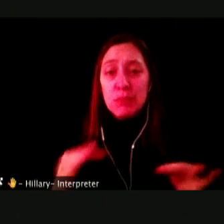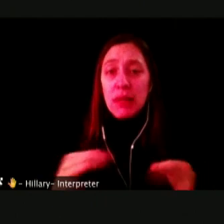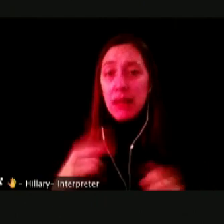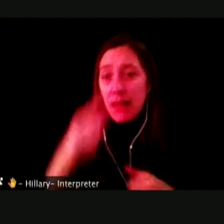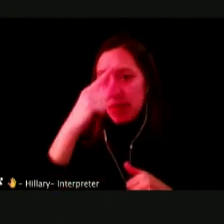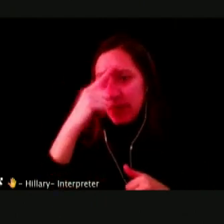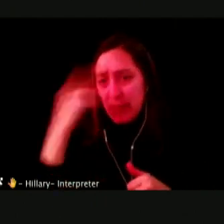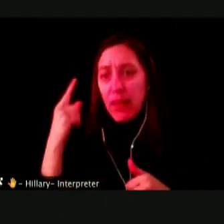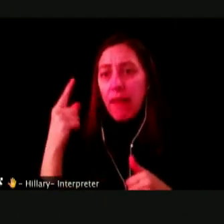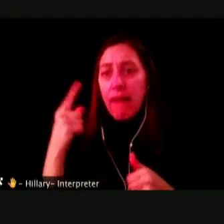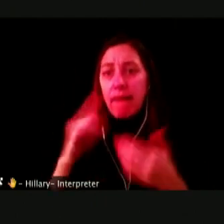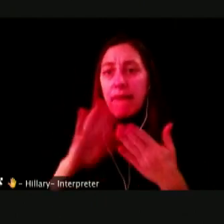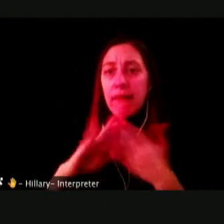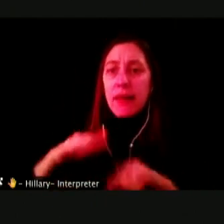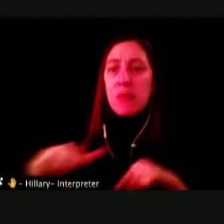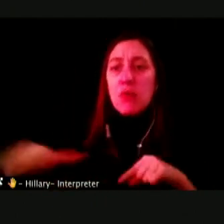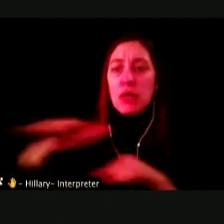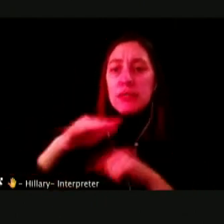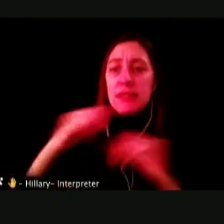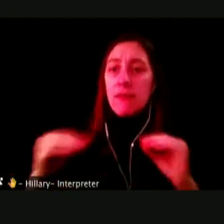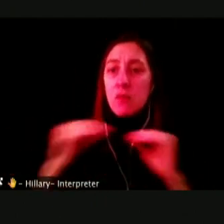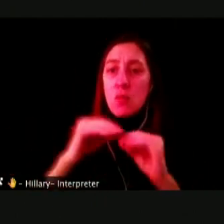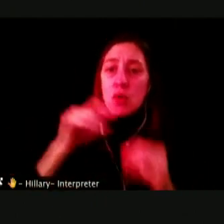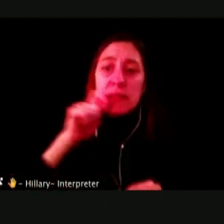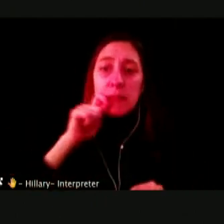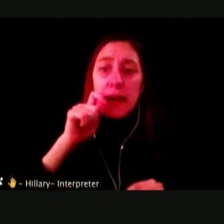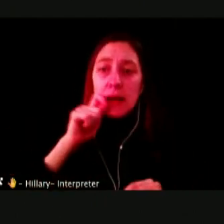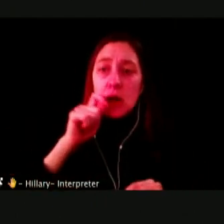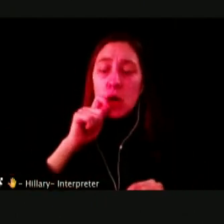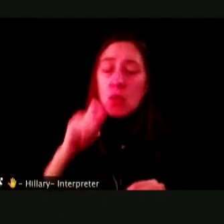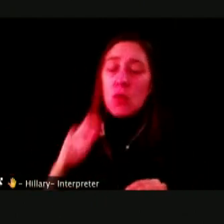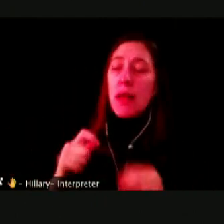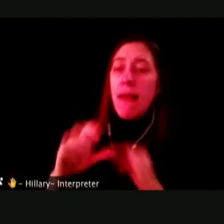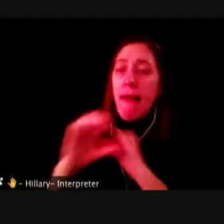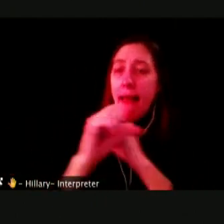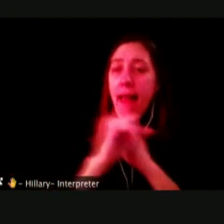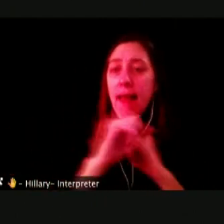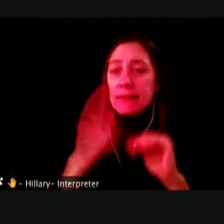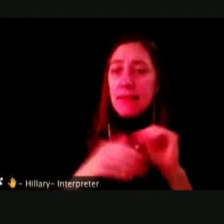WE HAVE MORE TOBACCO THAN OTHER NEIGHBORHOODS AND IS NOT A COINCIDENCE, IT'S PROFILING.